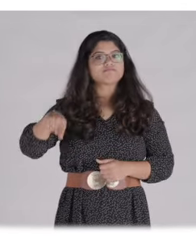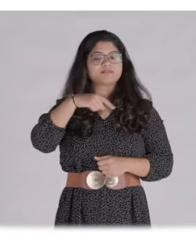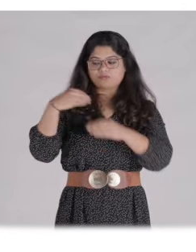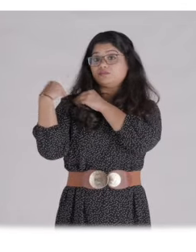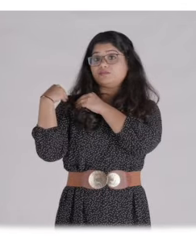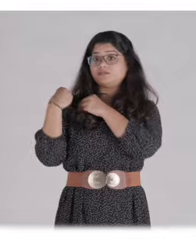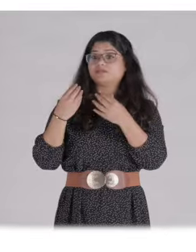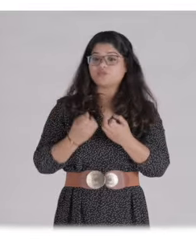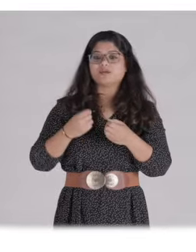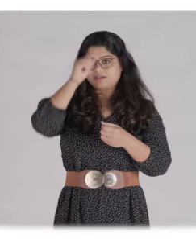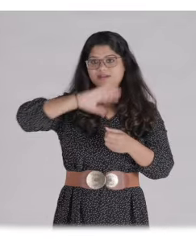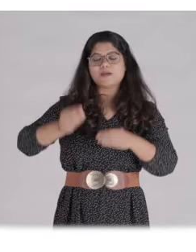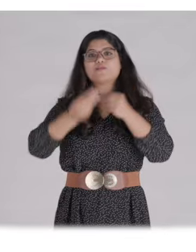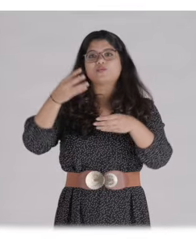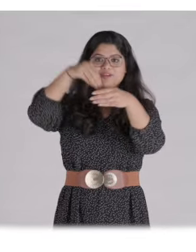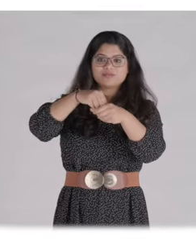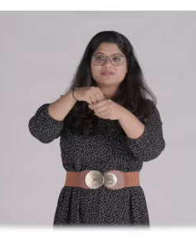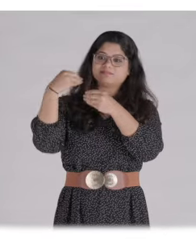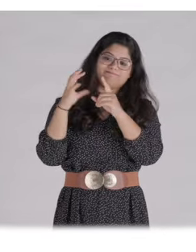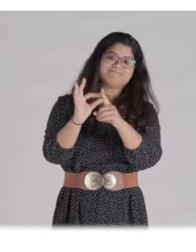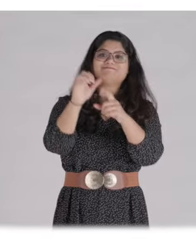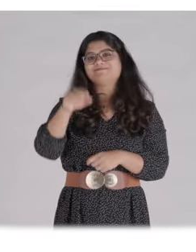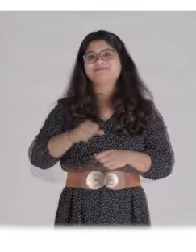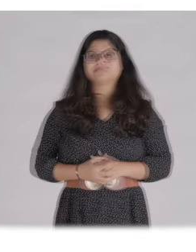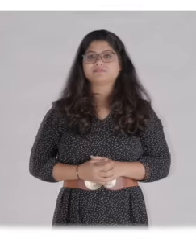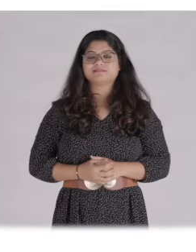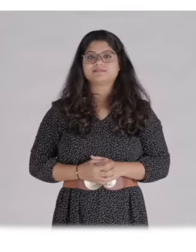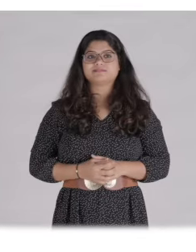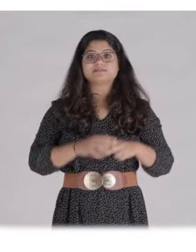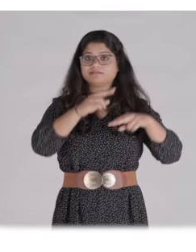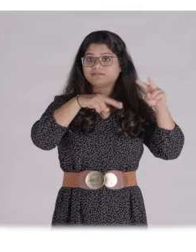We'll play our part in building a more inclusive India.